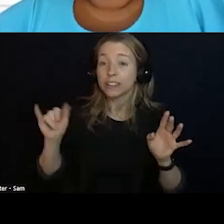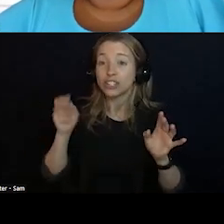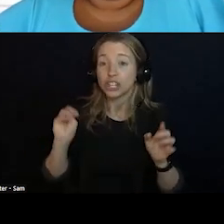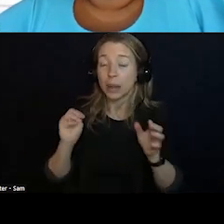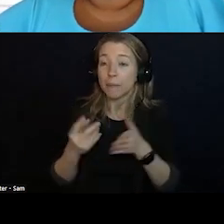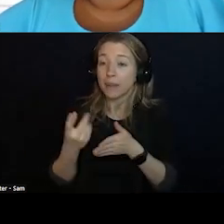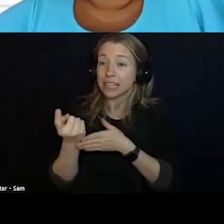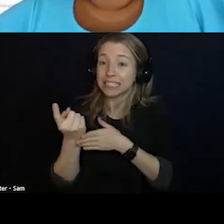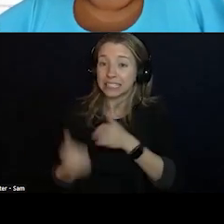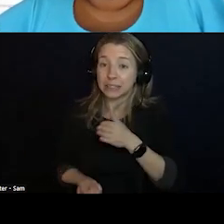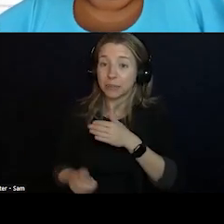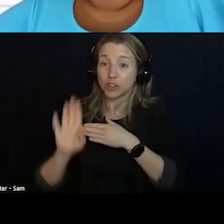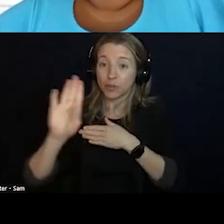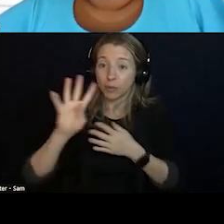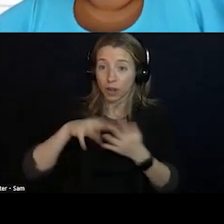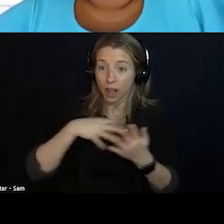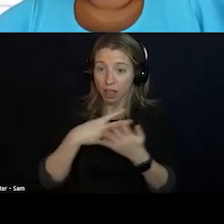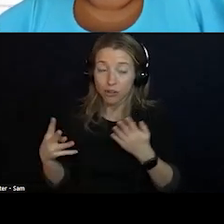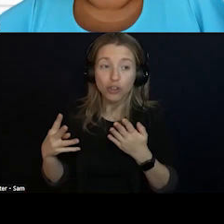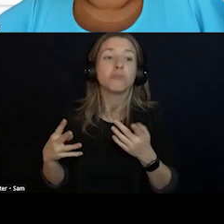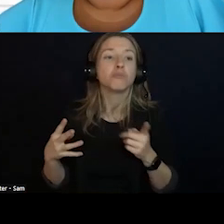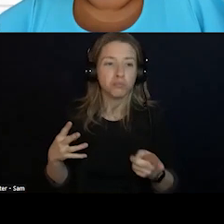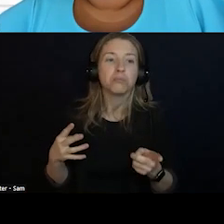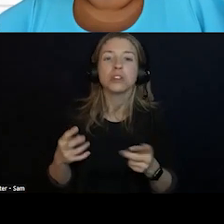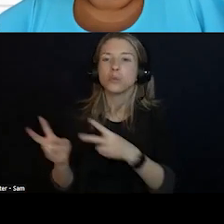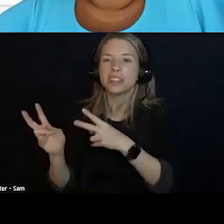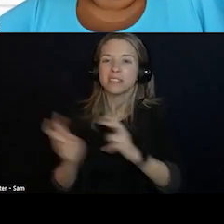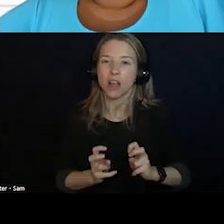SURE THAT YOU CAN DOWNLOAD IT AND ANOTHER SERIES WILL STAY ON SO